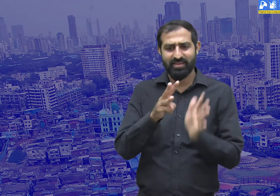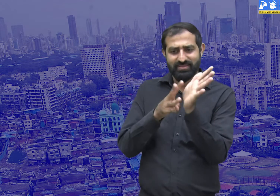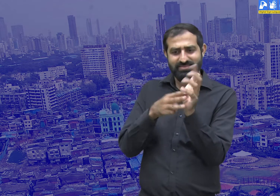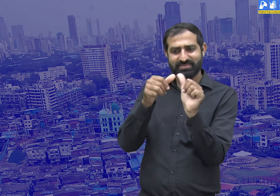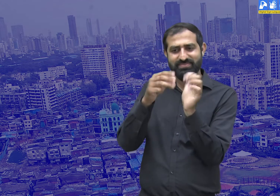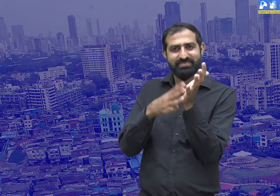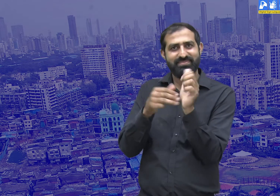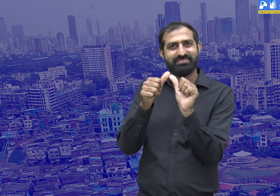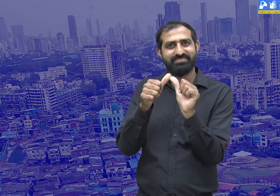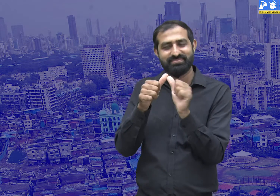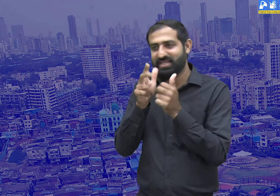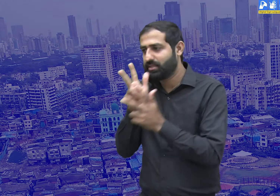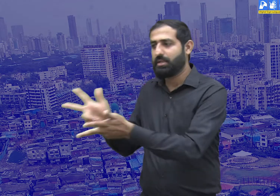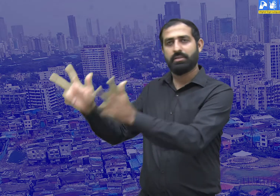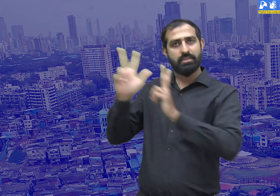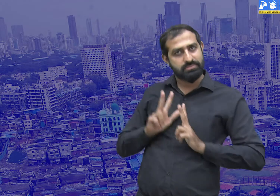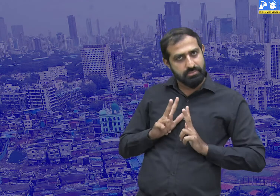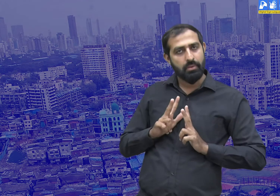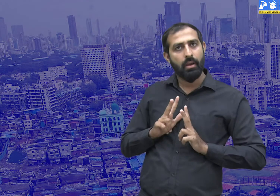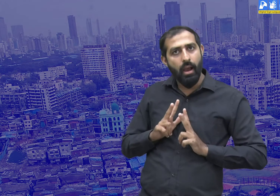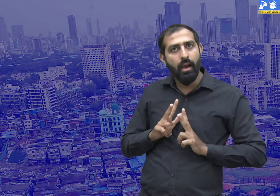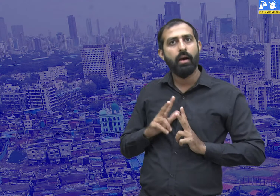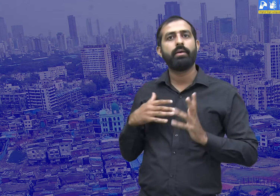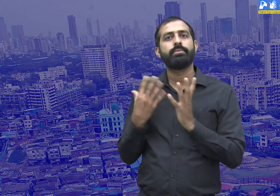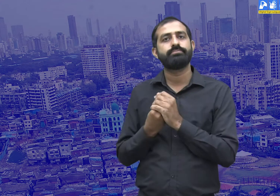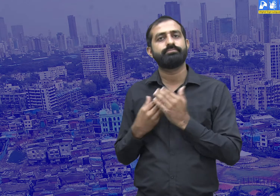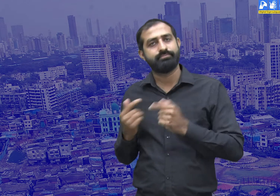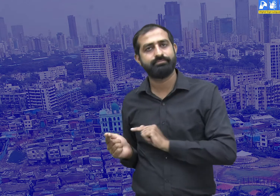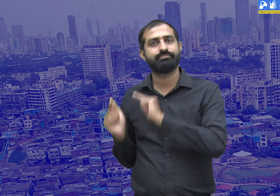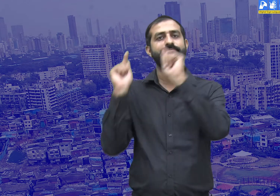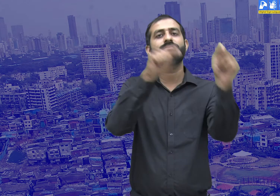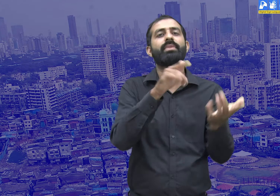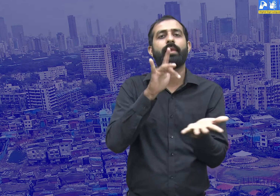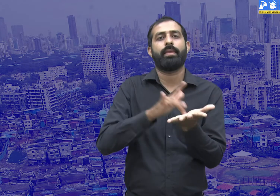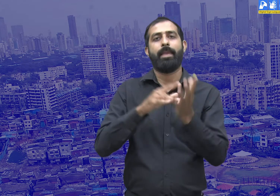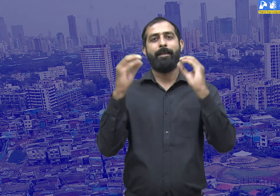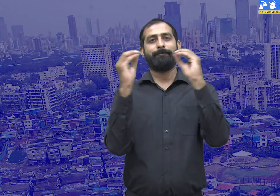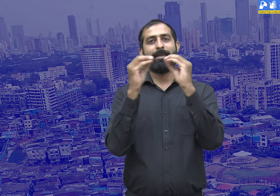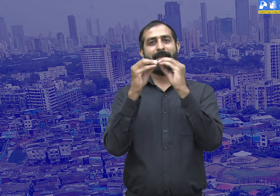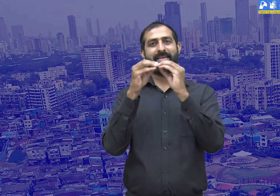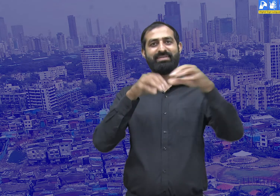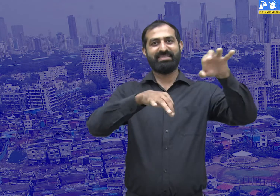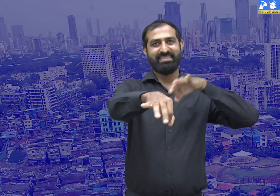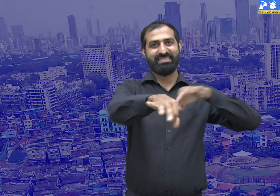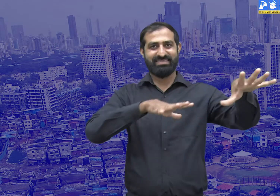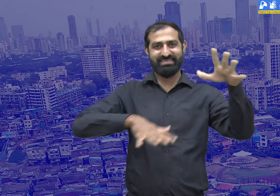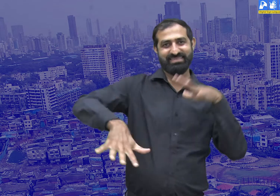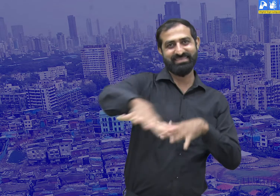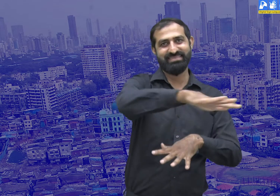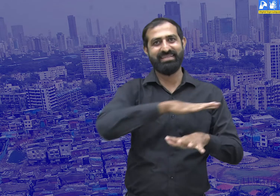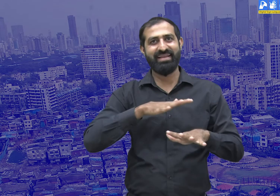Mama had said that he would take me around to see Mumbai.